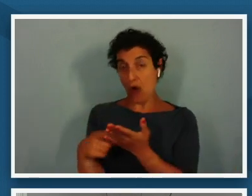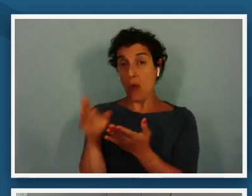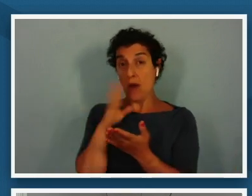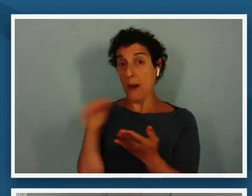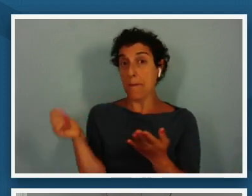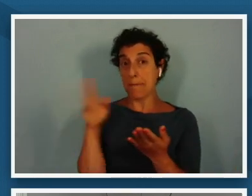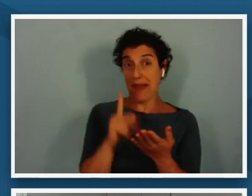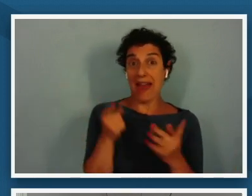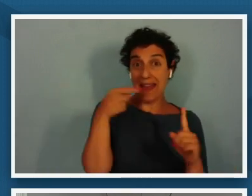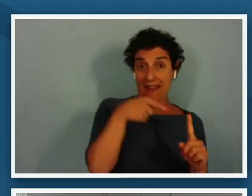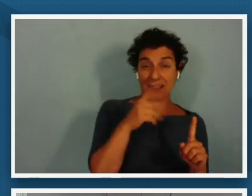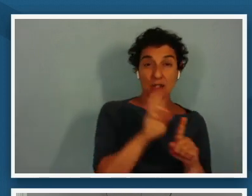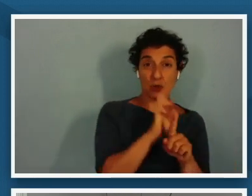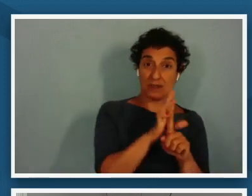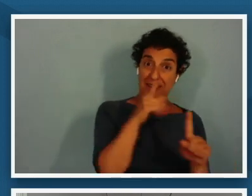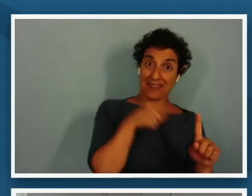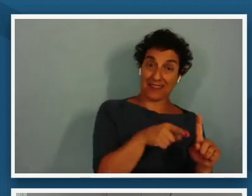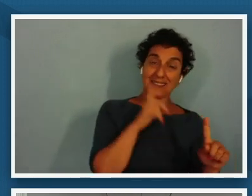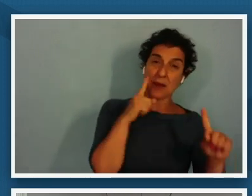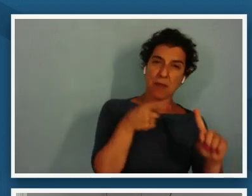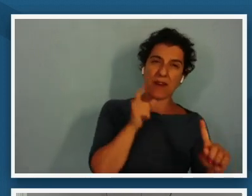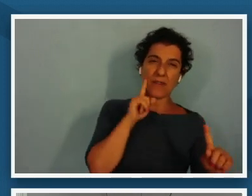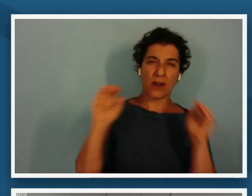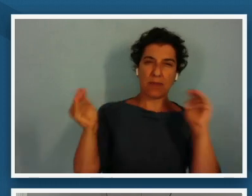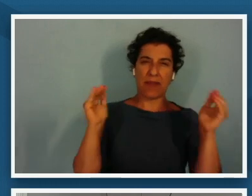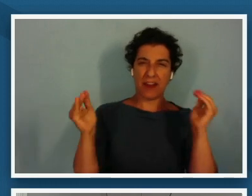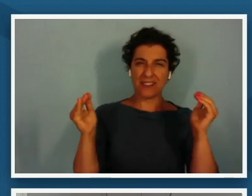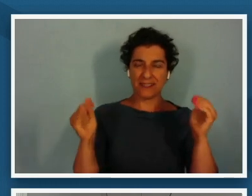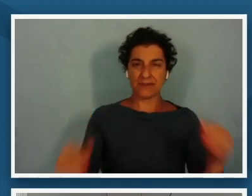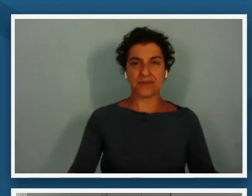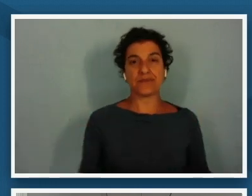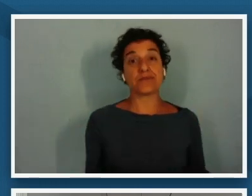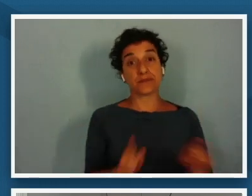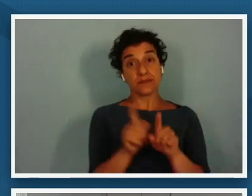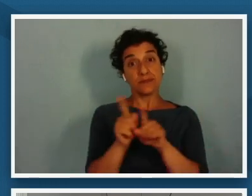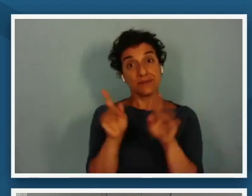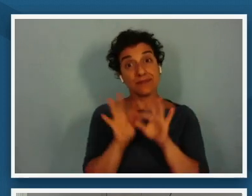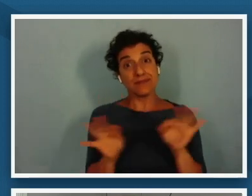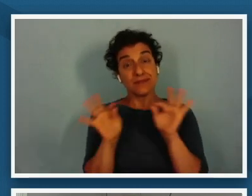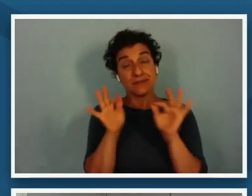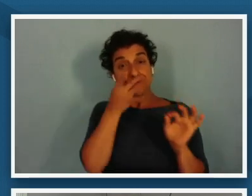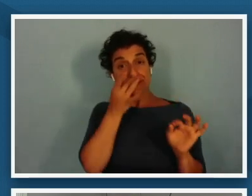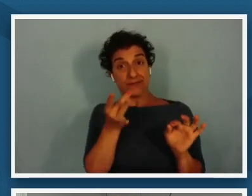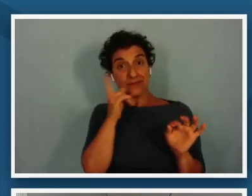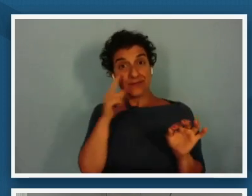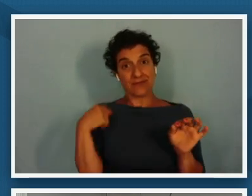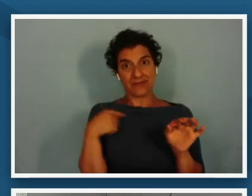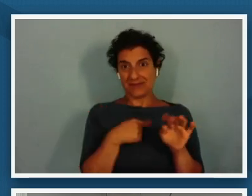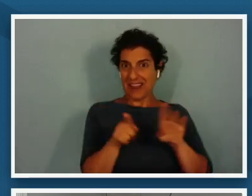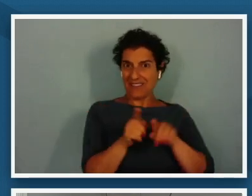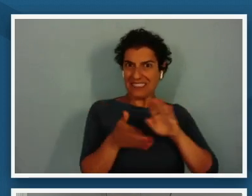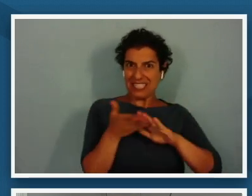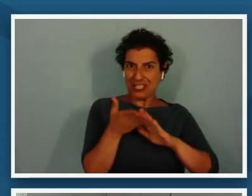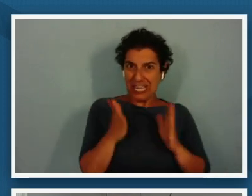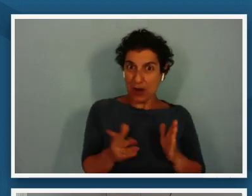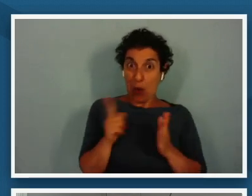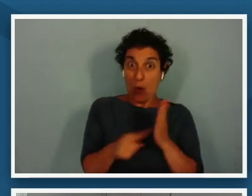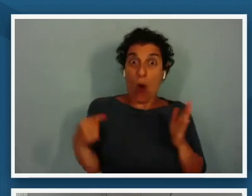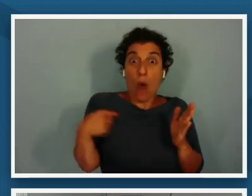comparison but it's also an interesting opportunity for us as facilitators to consider what we learned about